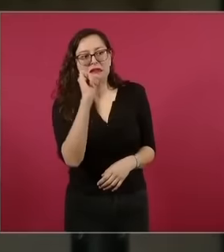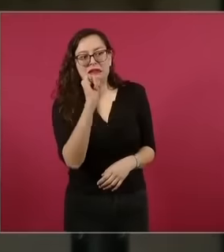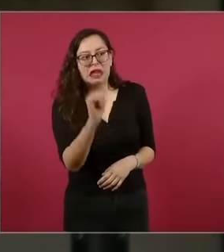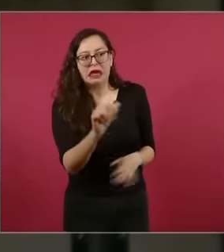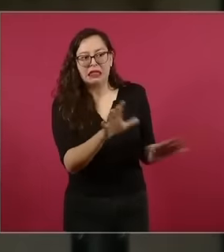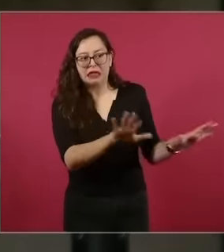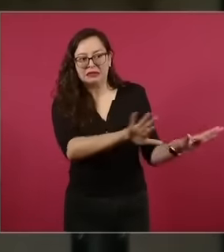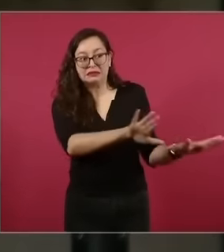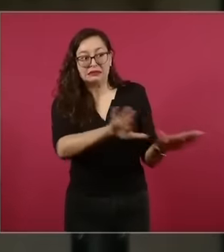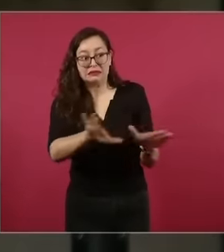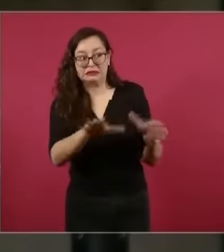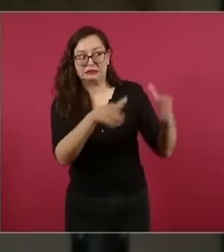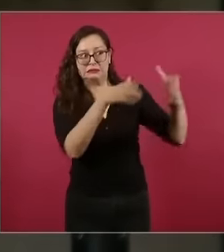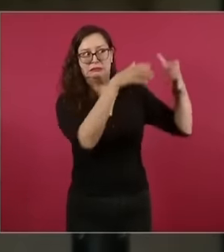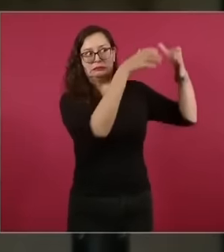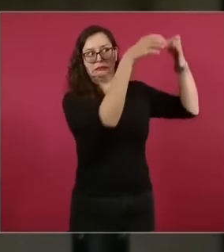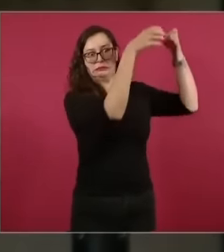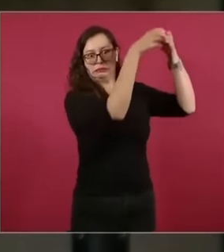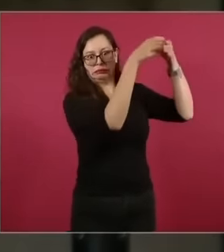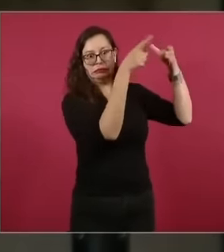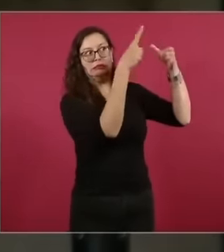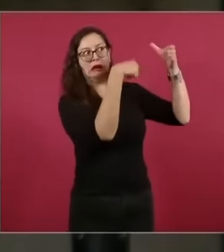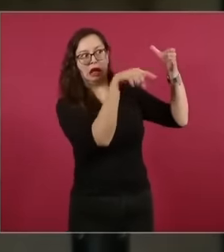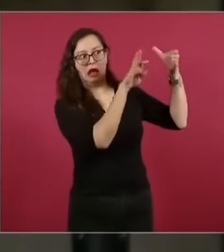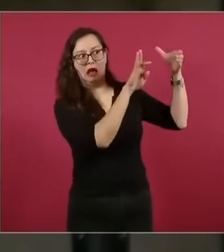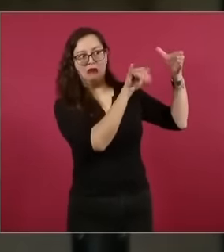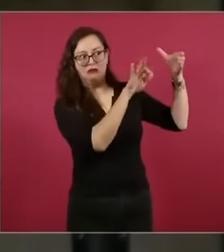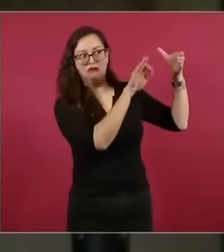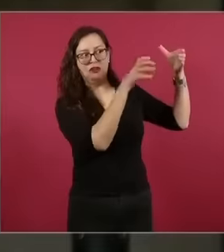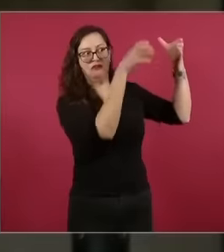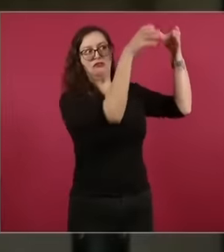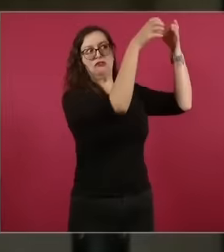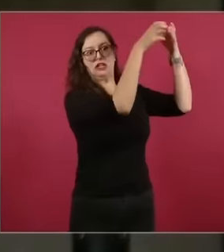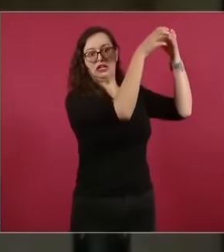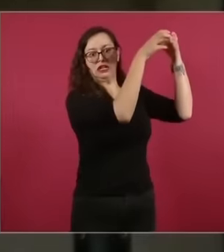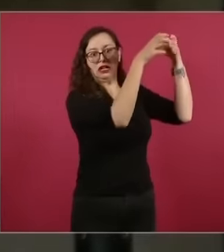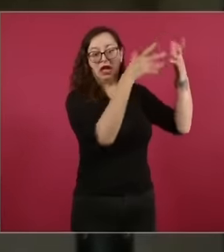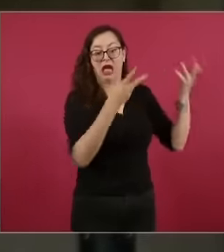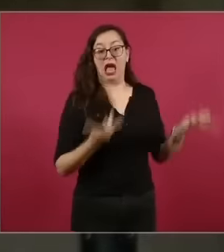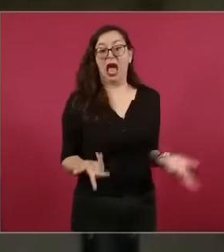and at the same time they hypocritically say that he divided us between chairos and fifí the president